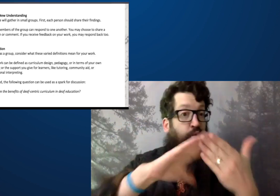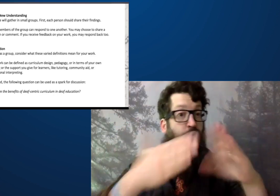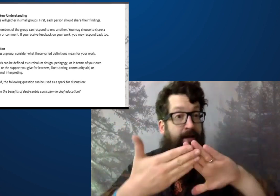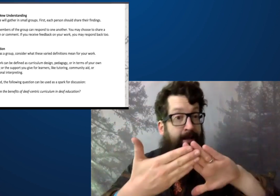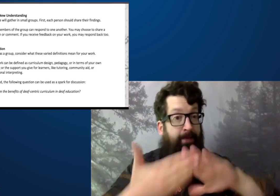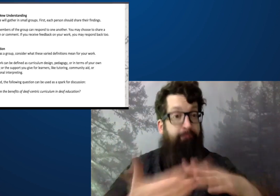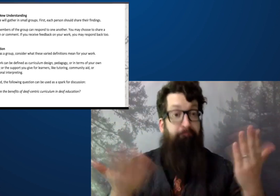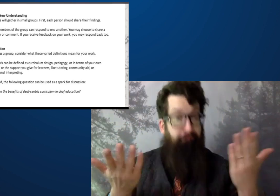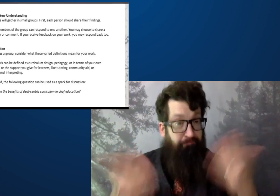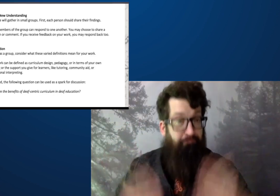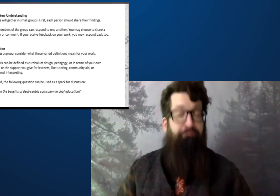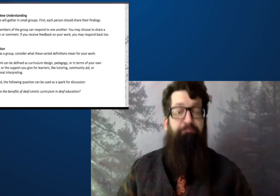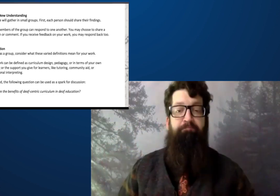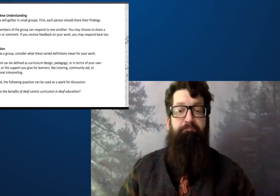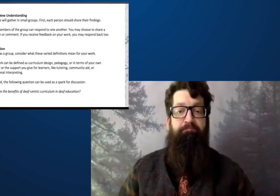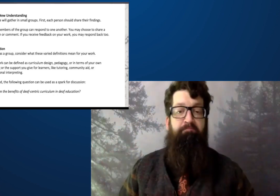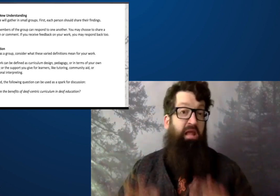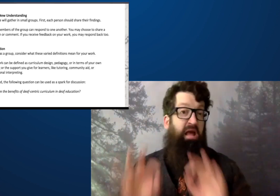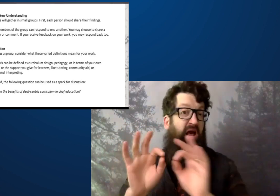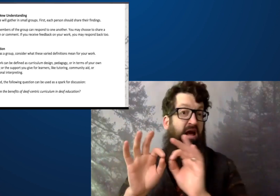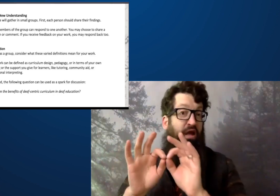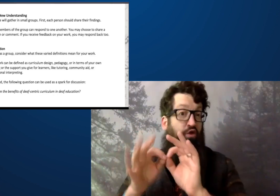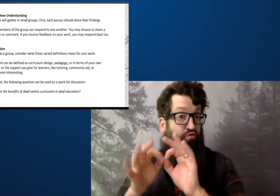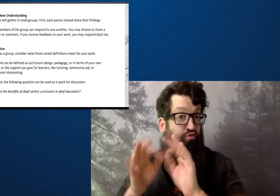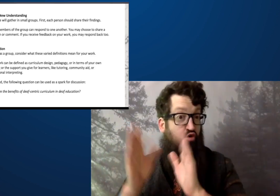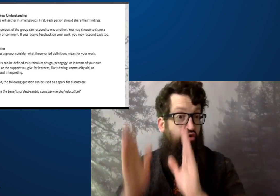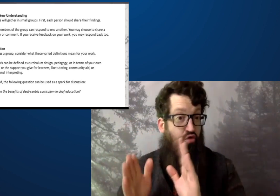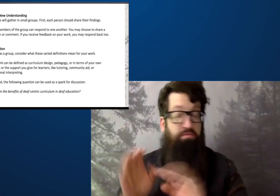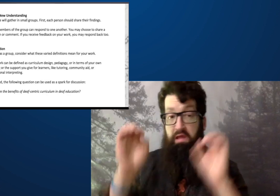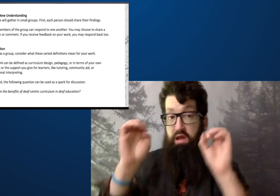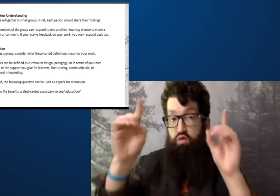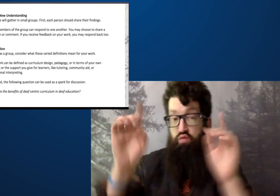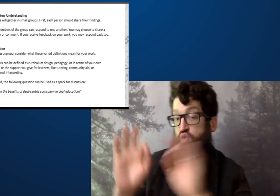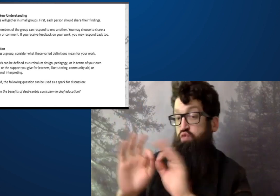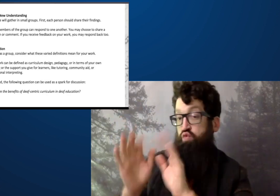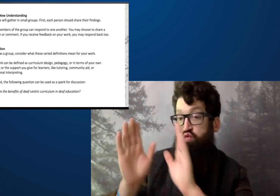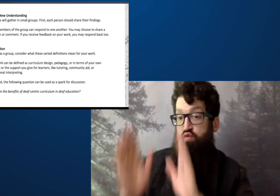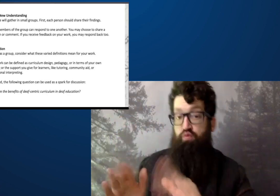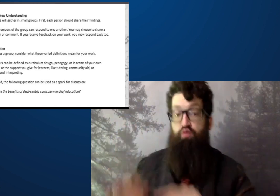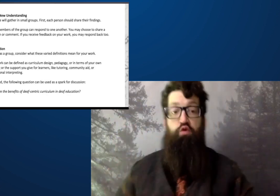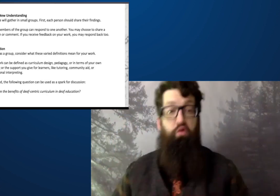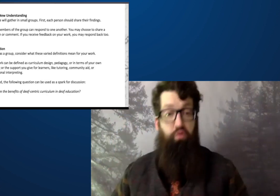How you can support the community with interpreters,